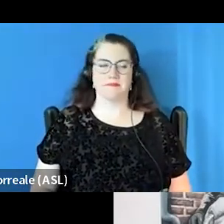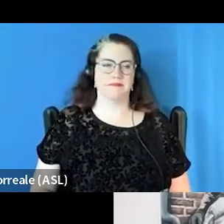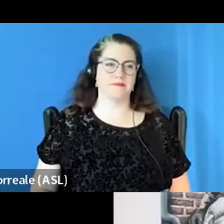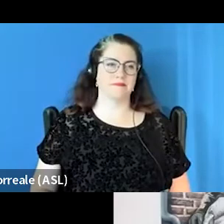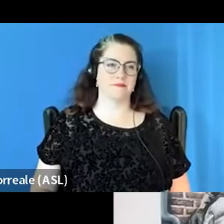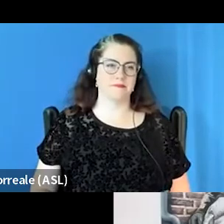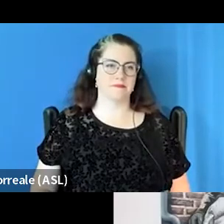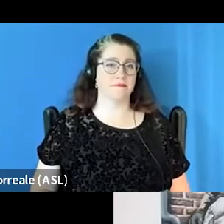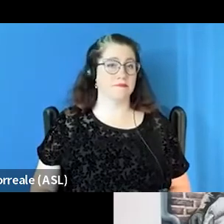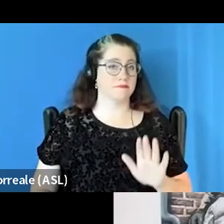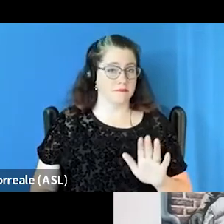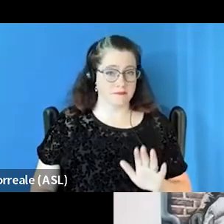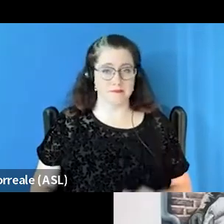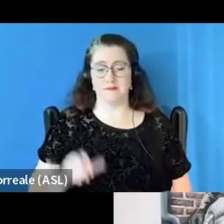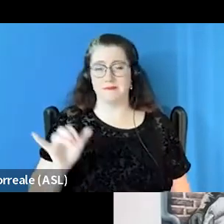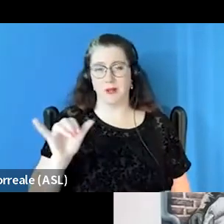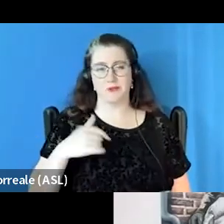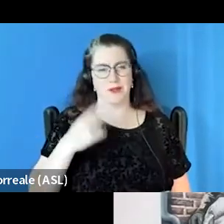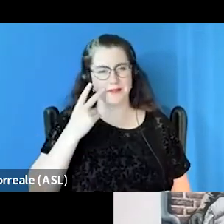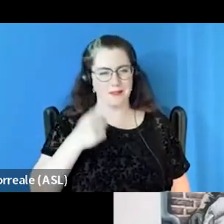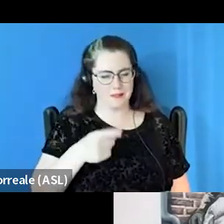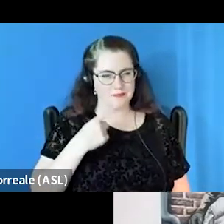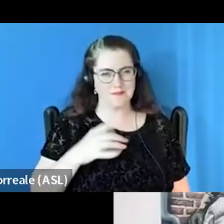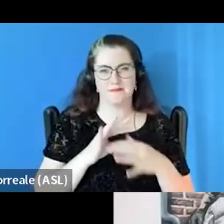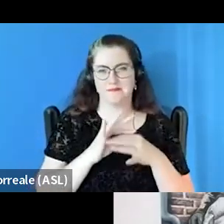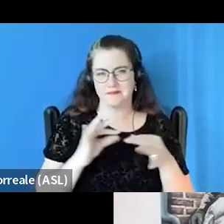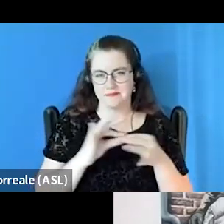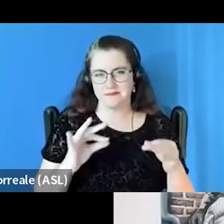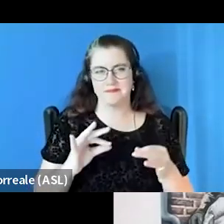And by the way, I did see a comment from Amy Blomenshine